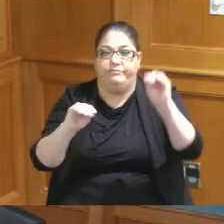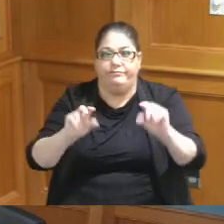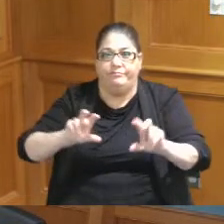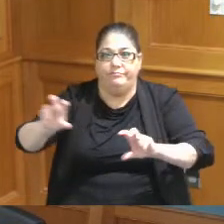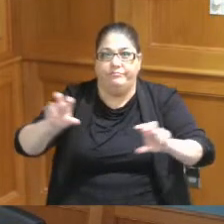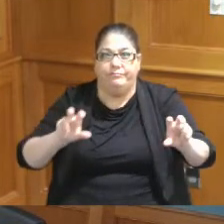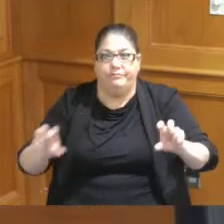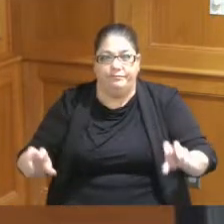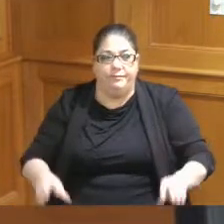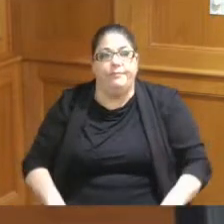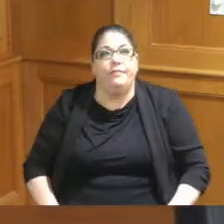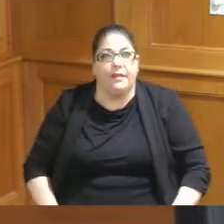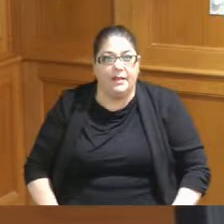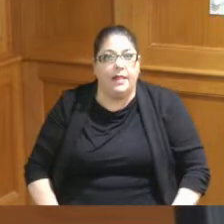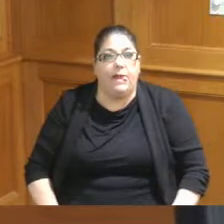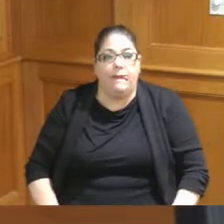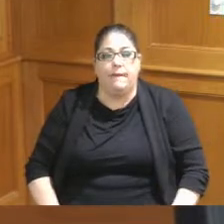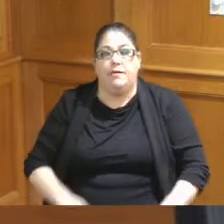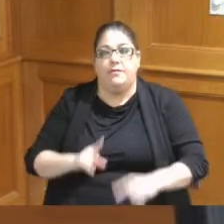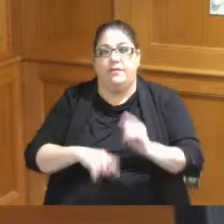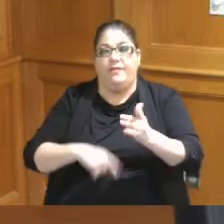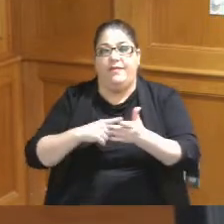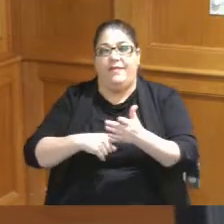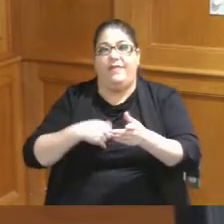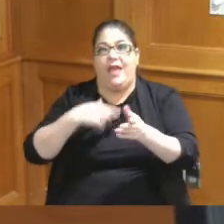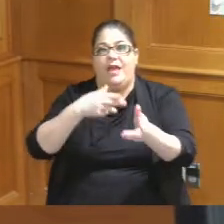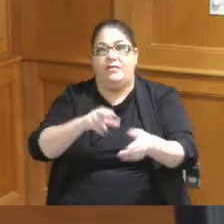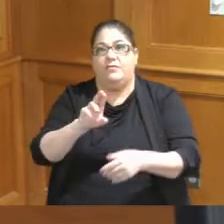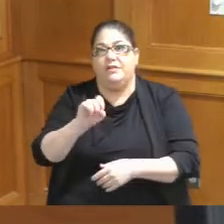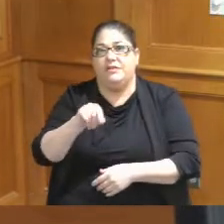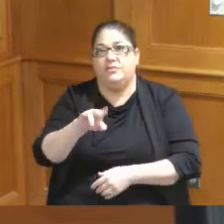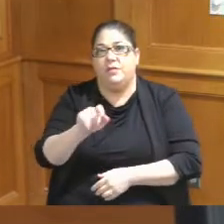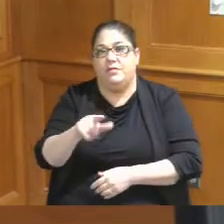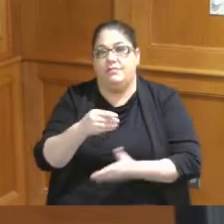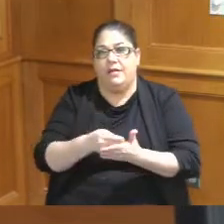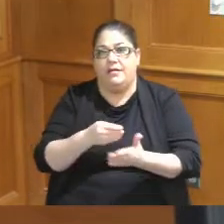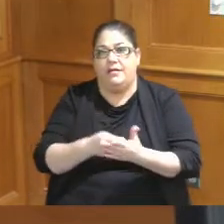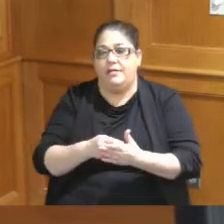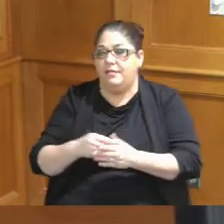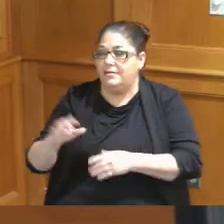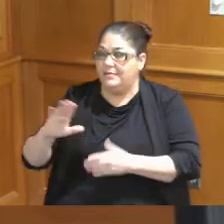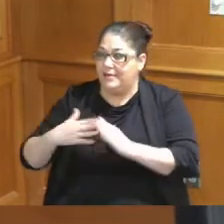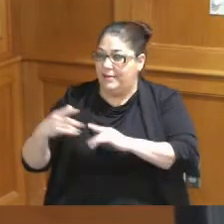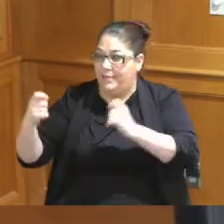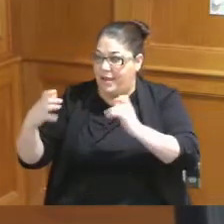so I've been in discussions with the City Manager on this and the goal is to get with the city with